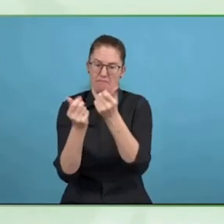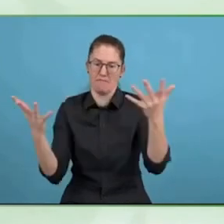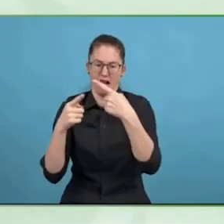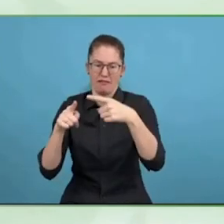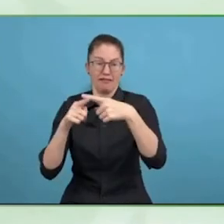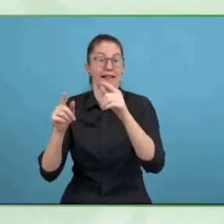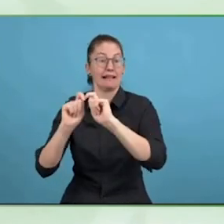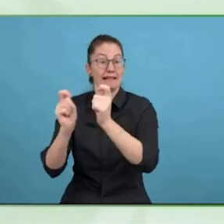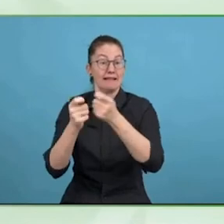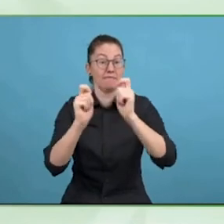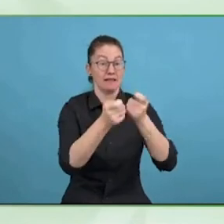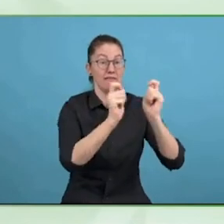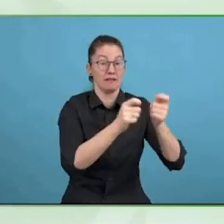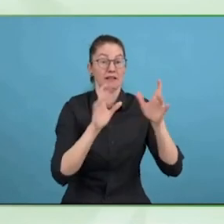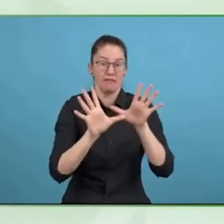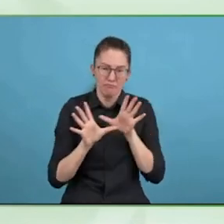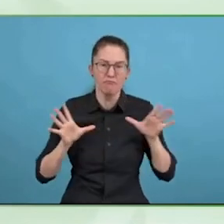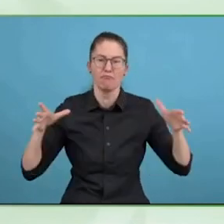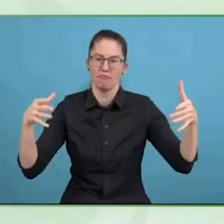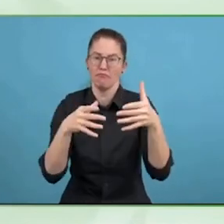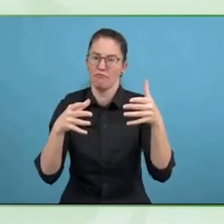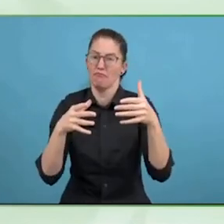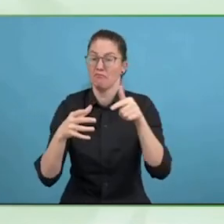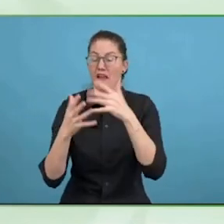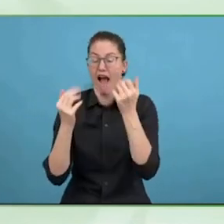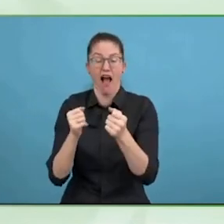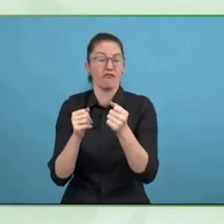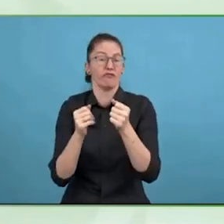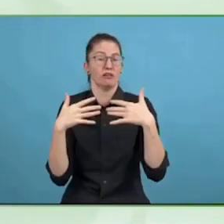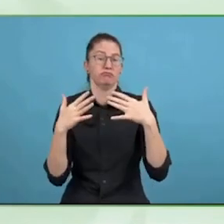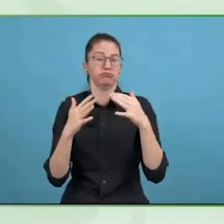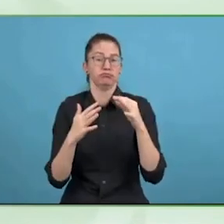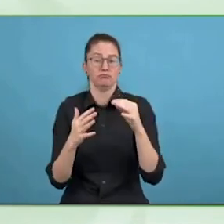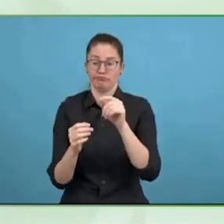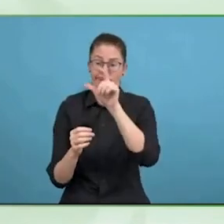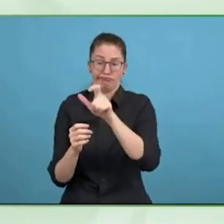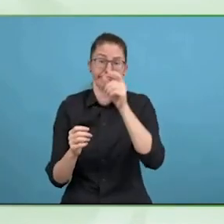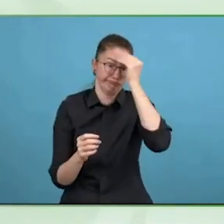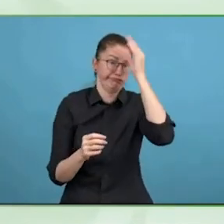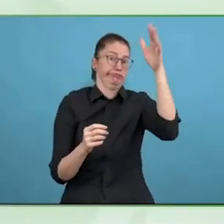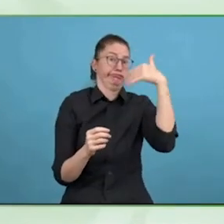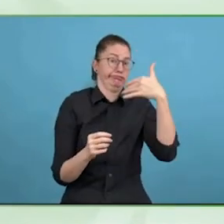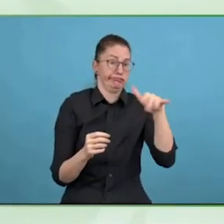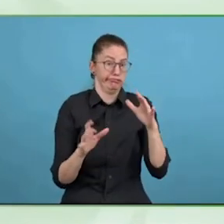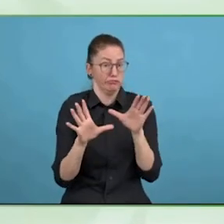So, service provision is definitely an important point, and